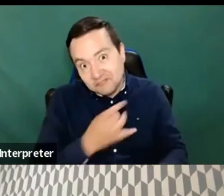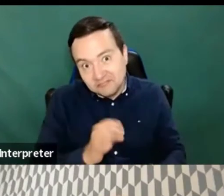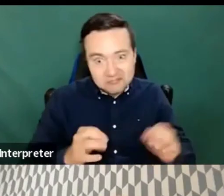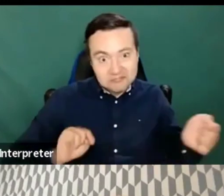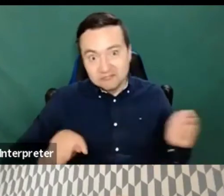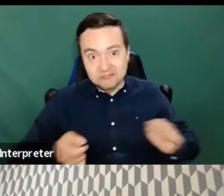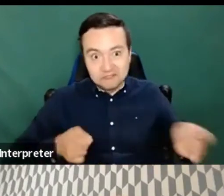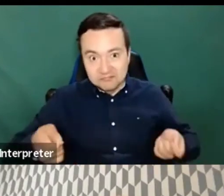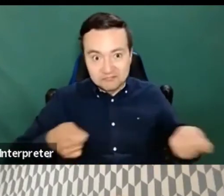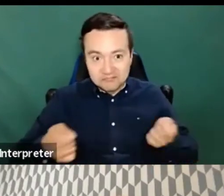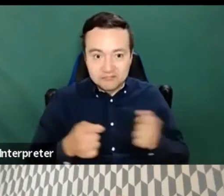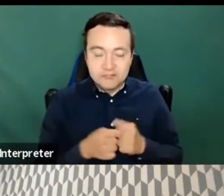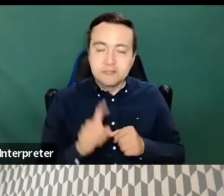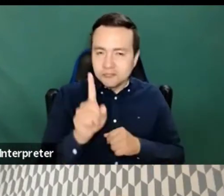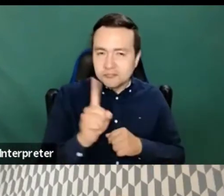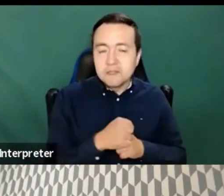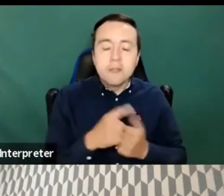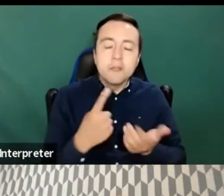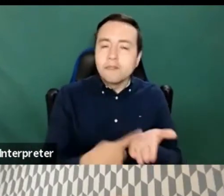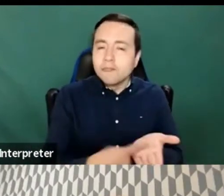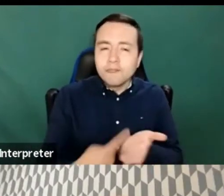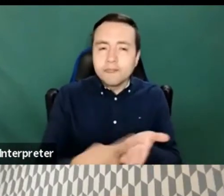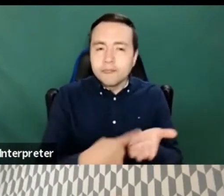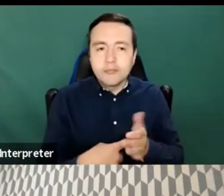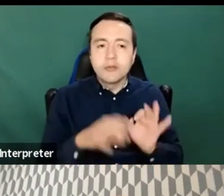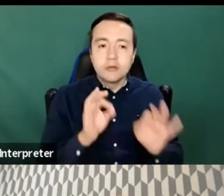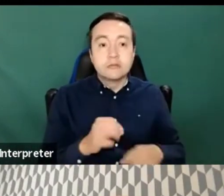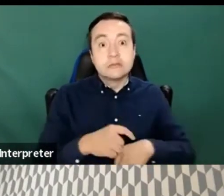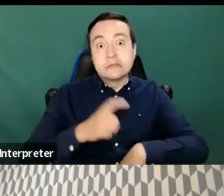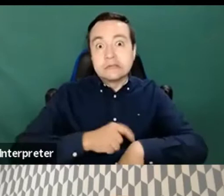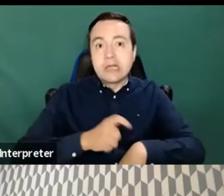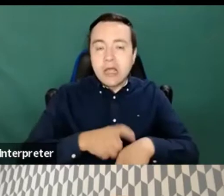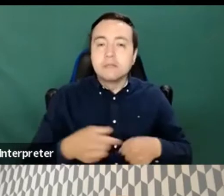But anyways, so I didn't have time to exchange with my note taker yet.